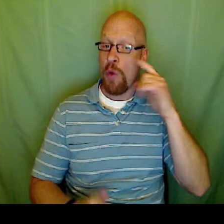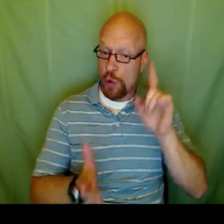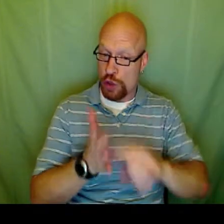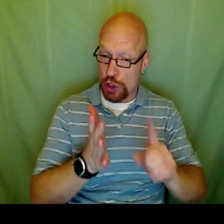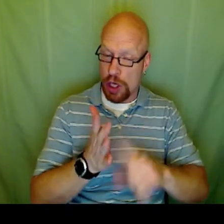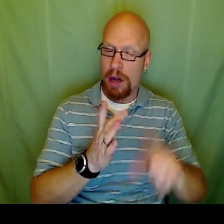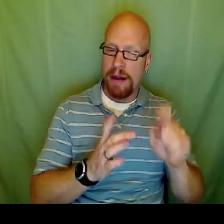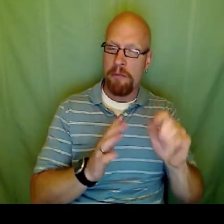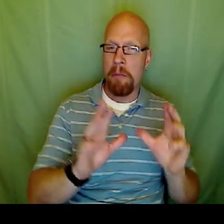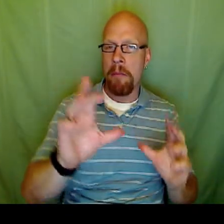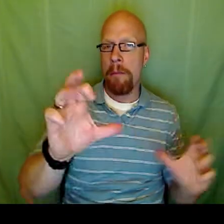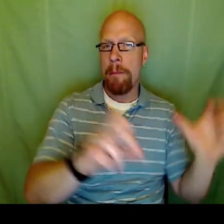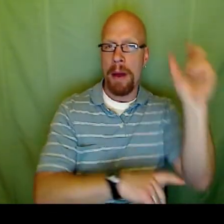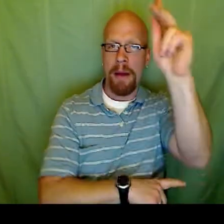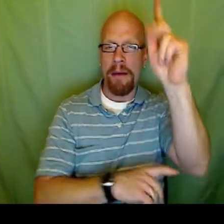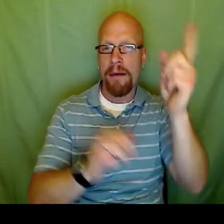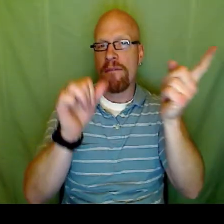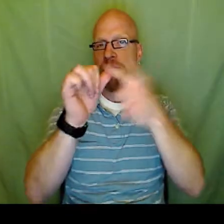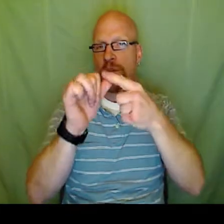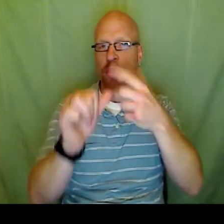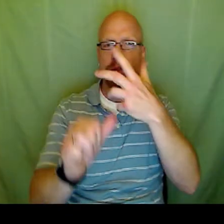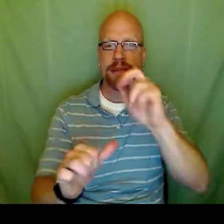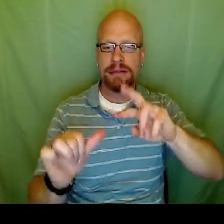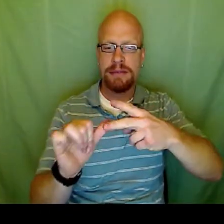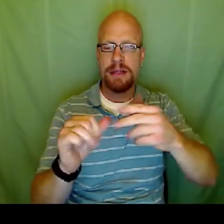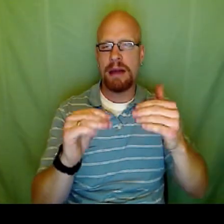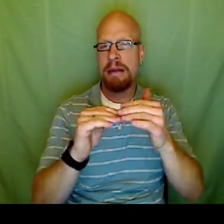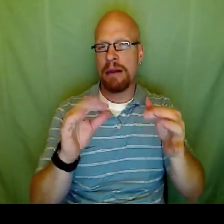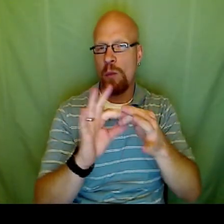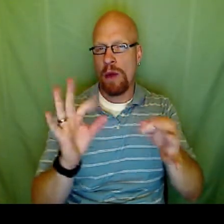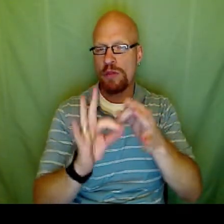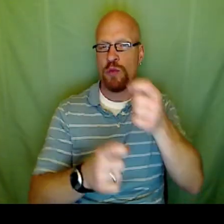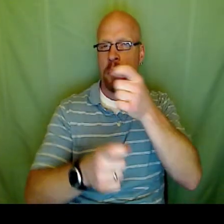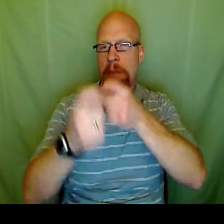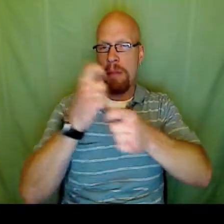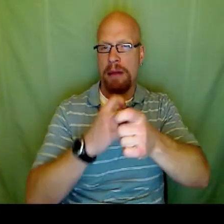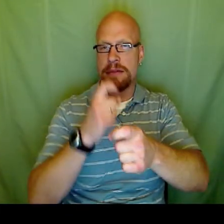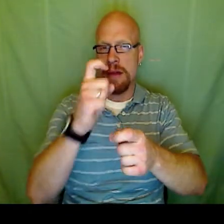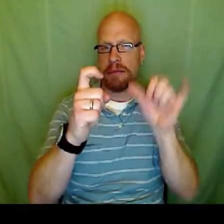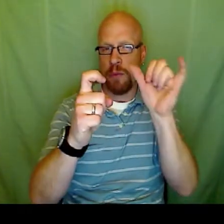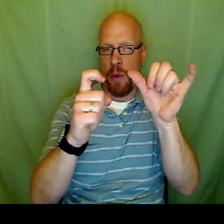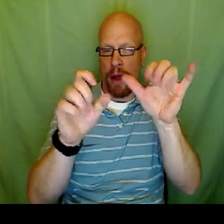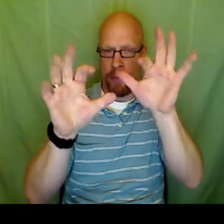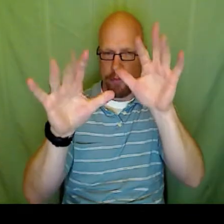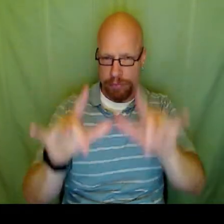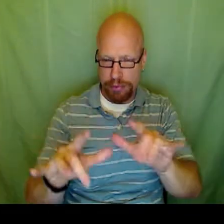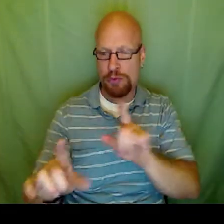Now that pair 4, 5 you would check it in both equations.